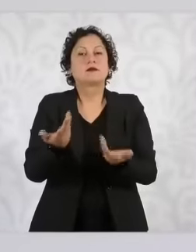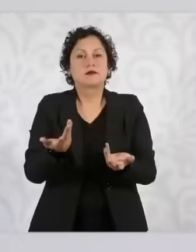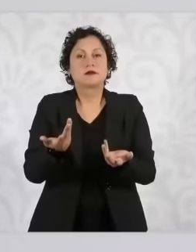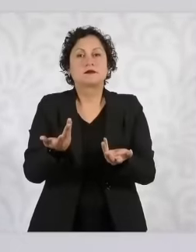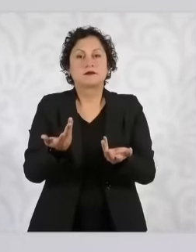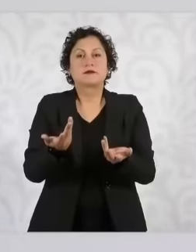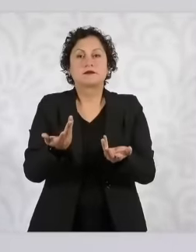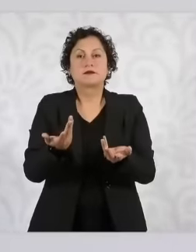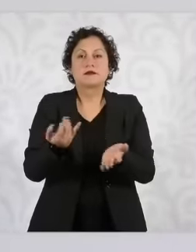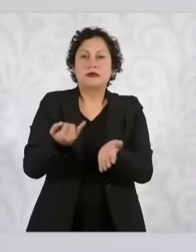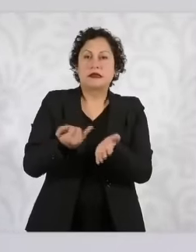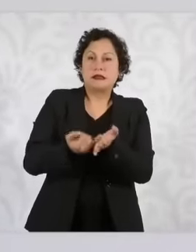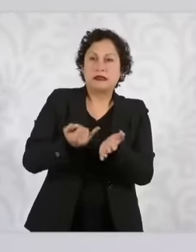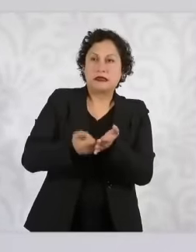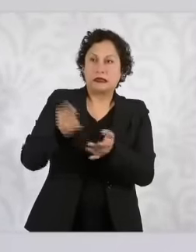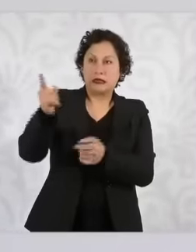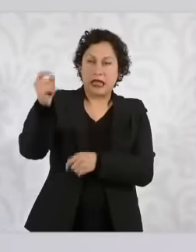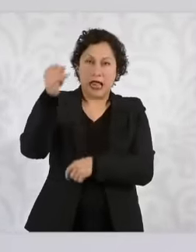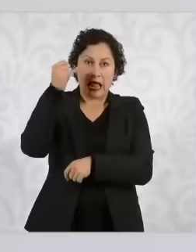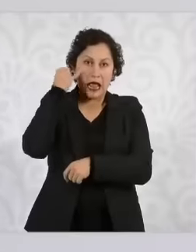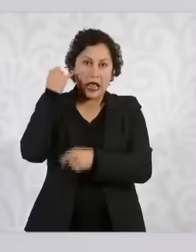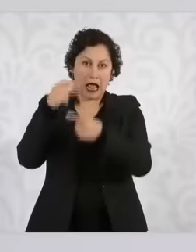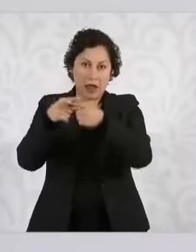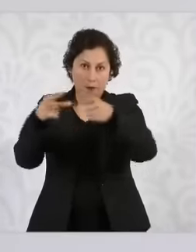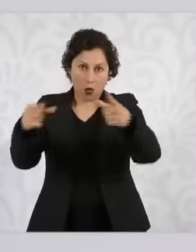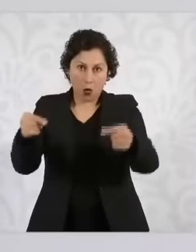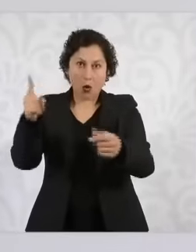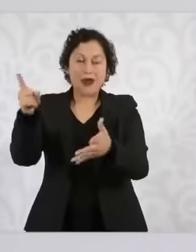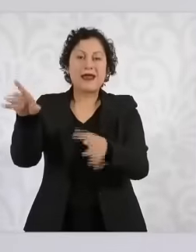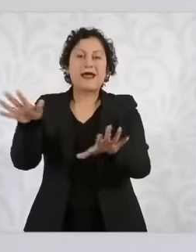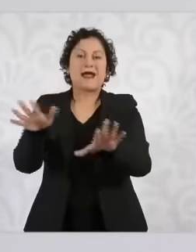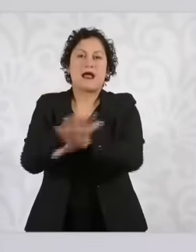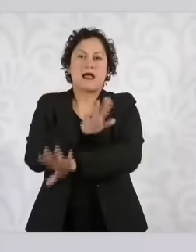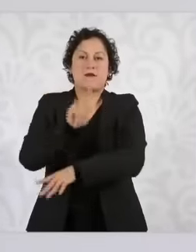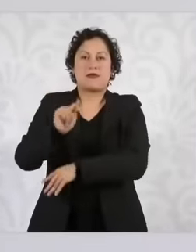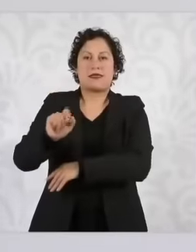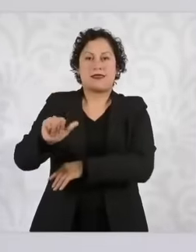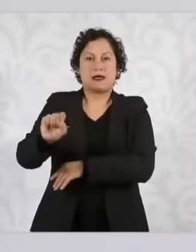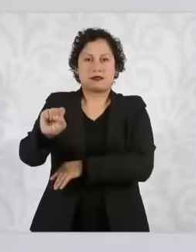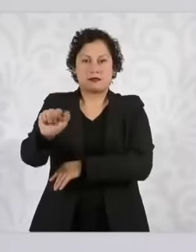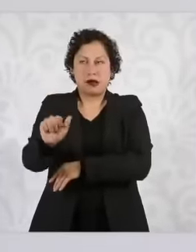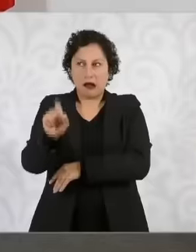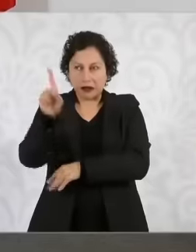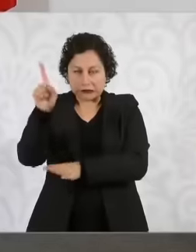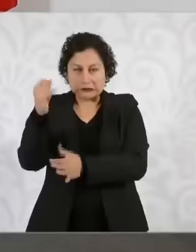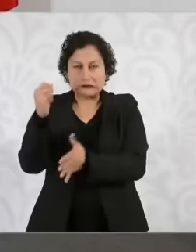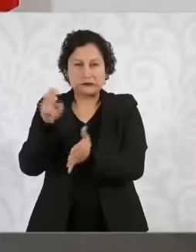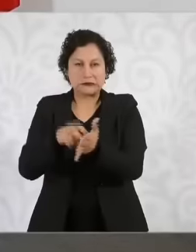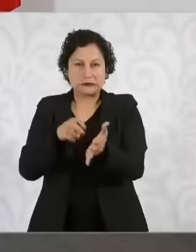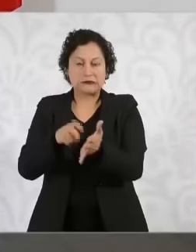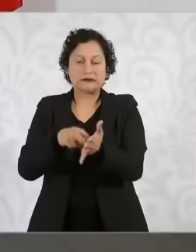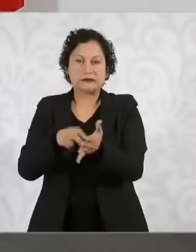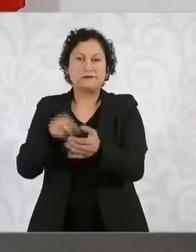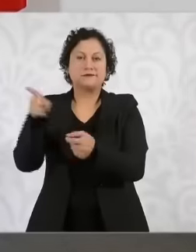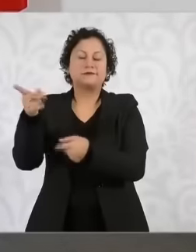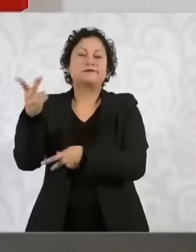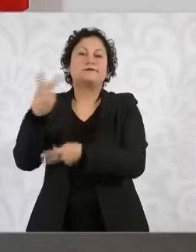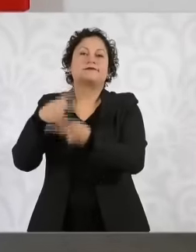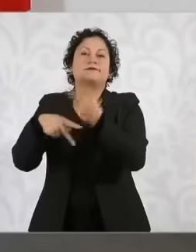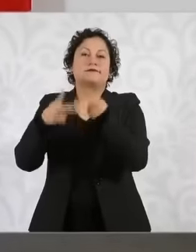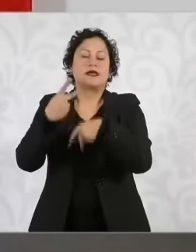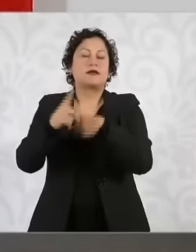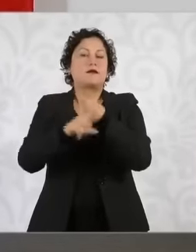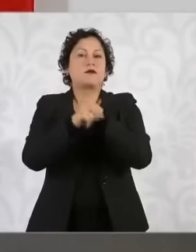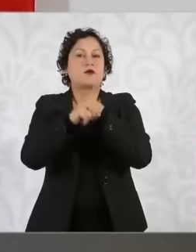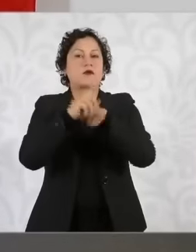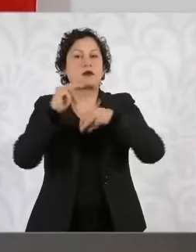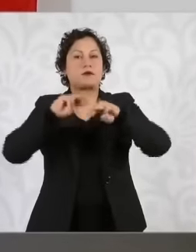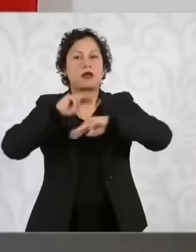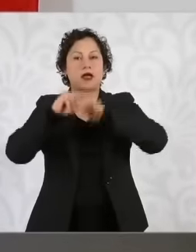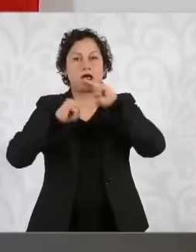rate changes in Japan. Uh. that affect capital around the world or the movement of capital around